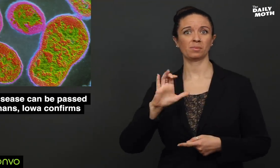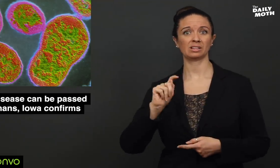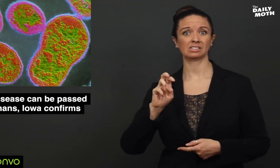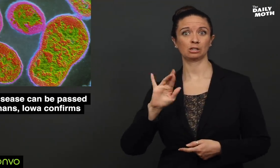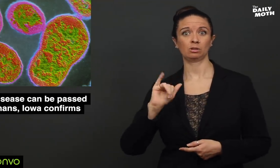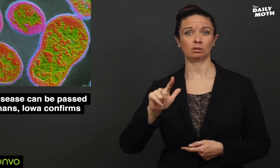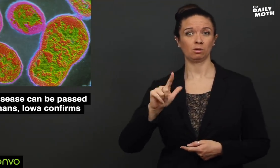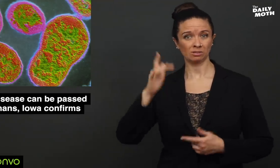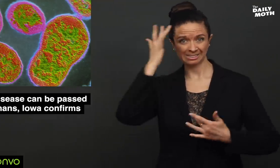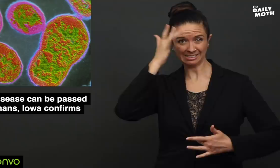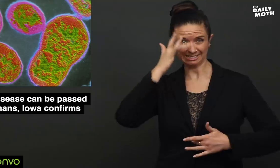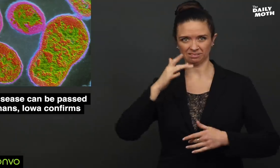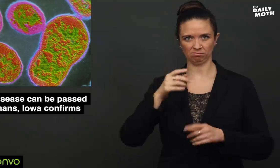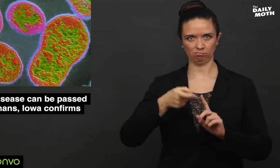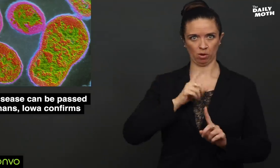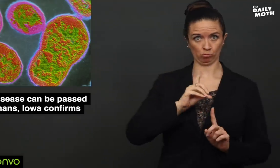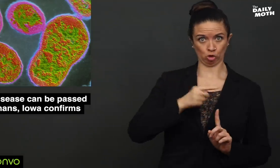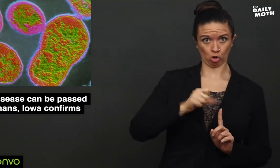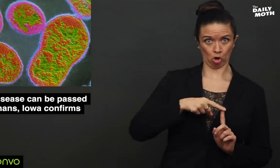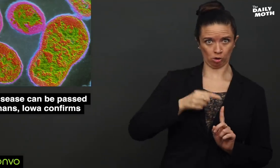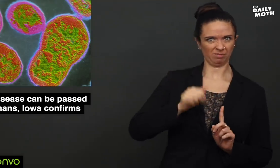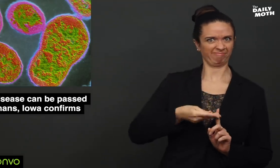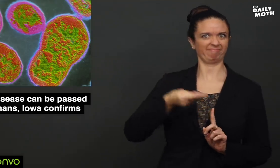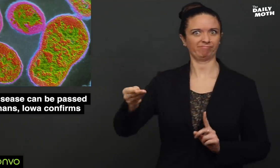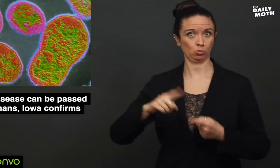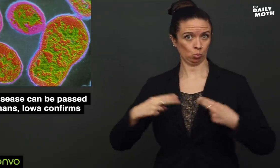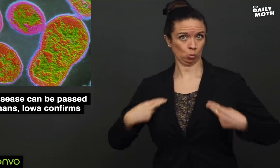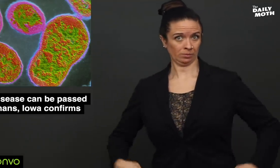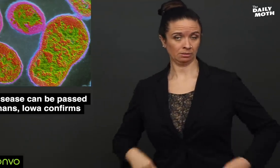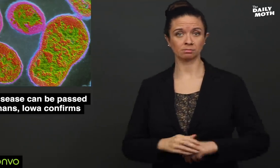a bacterial disease in dogs that can be passed on to humans.